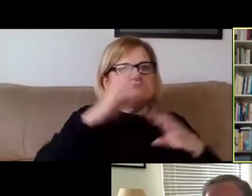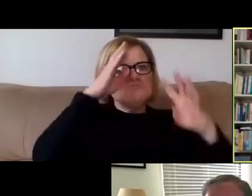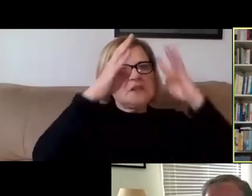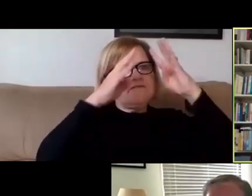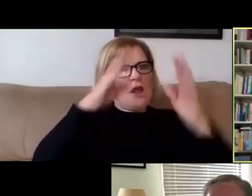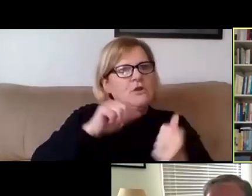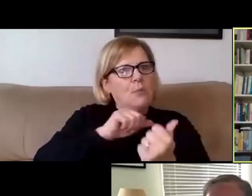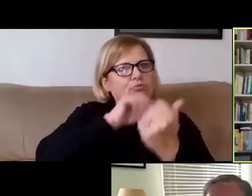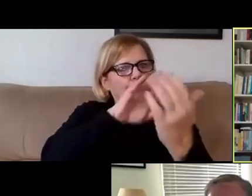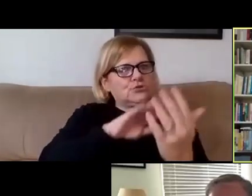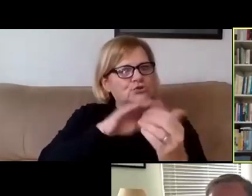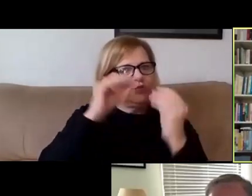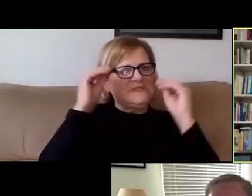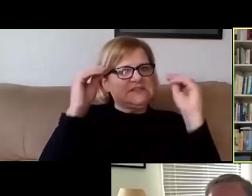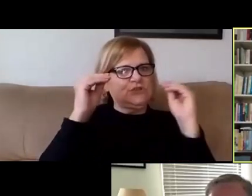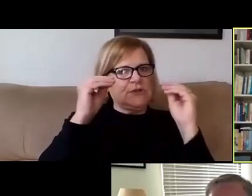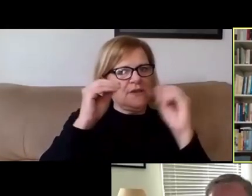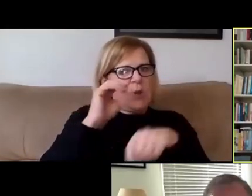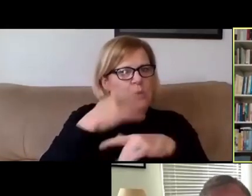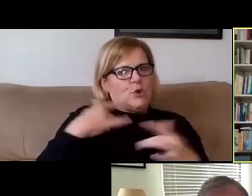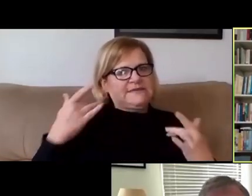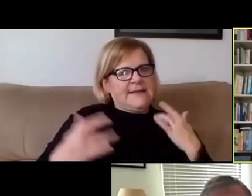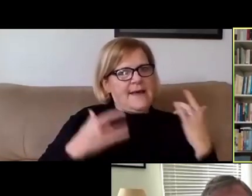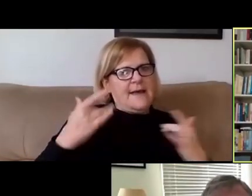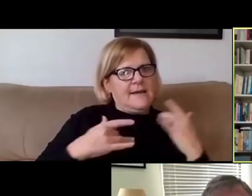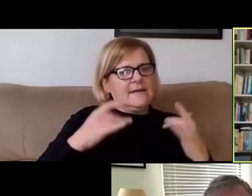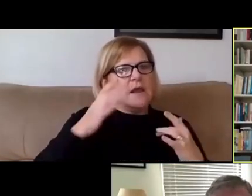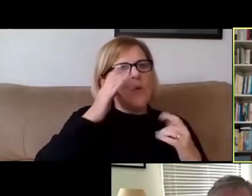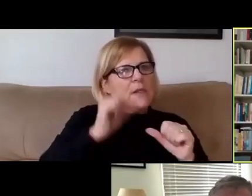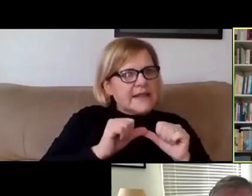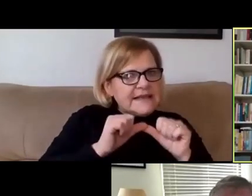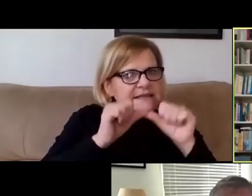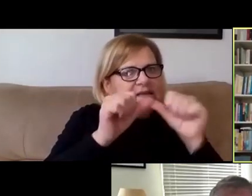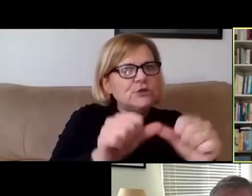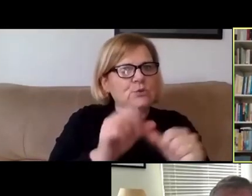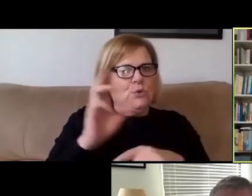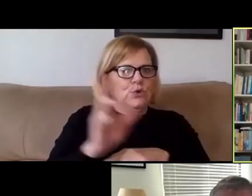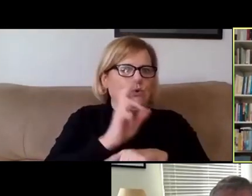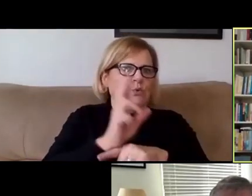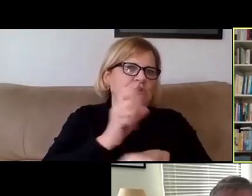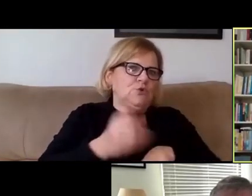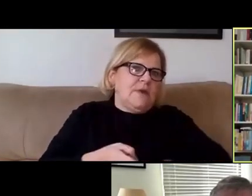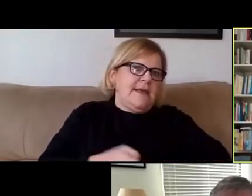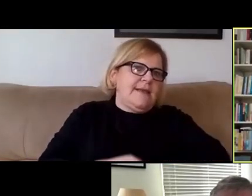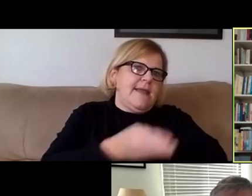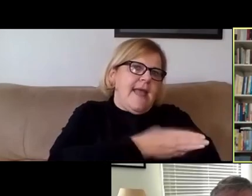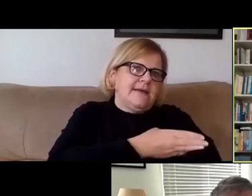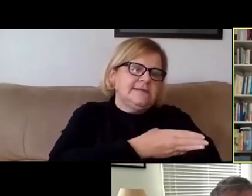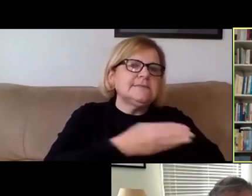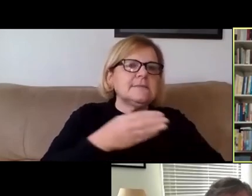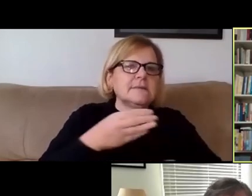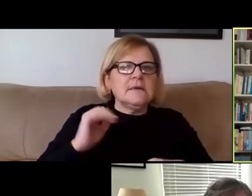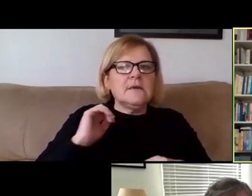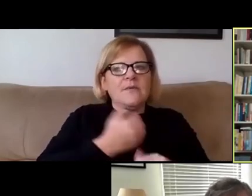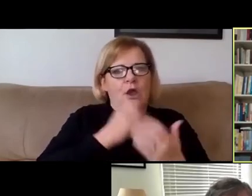to teaching that we're excited about and will continue to use and to enhance with our curriculum.